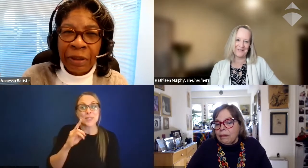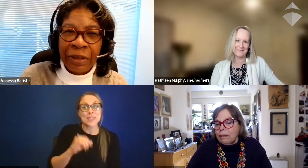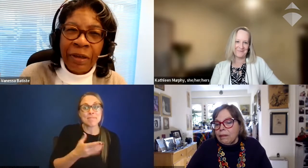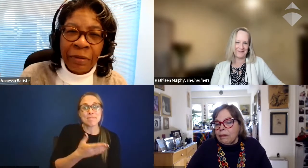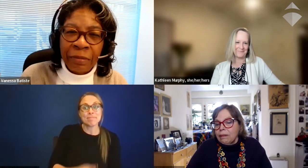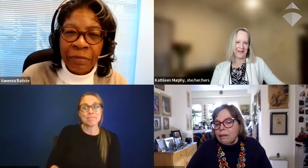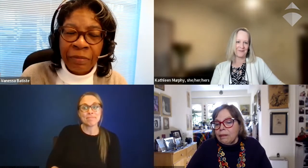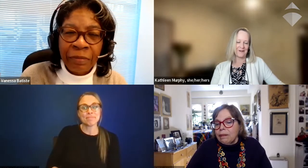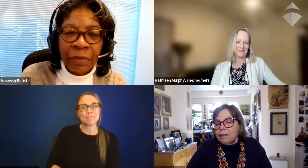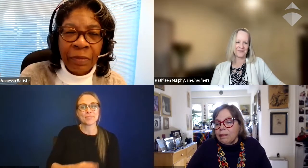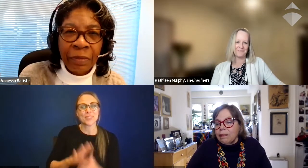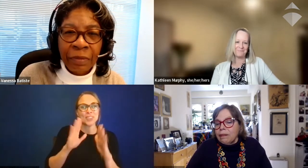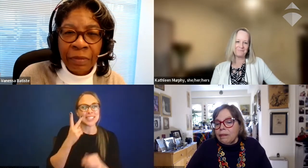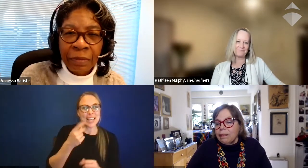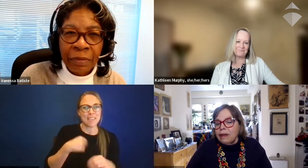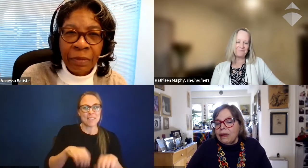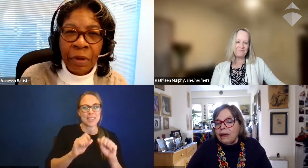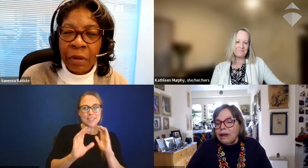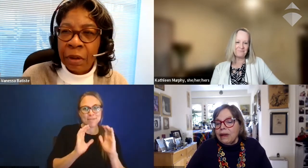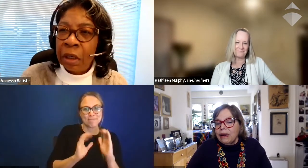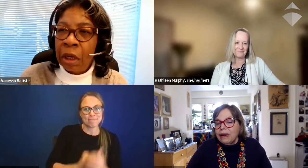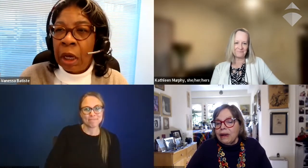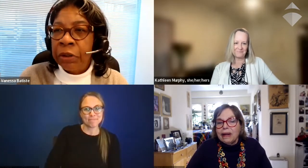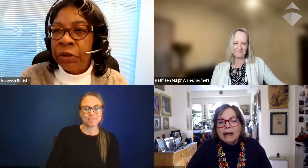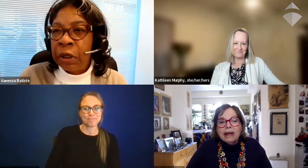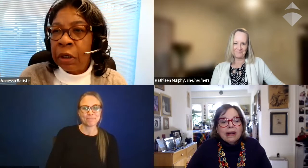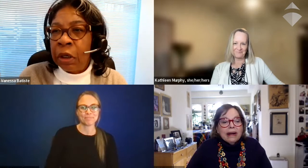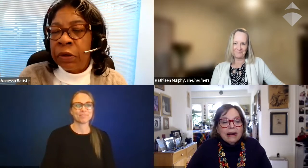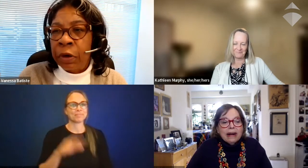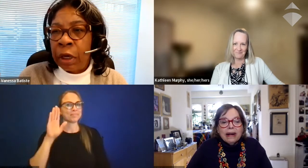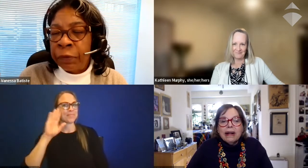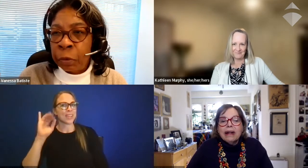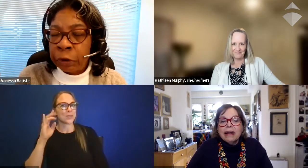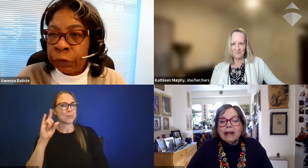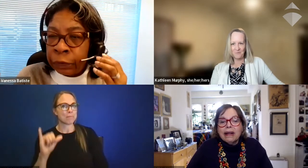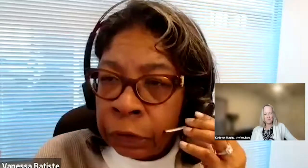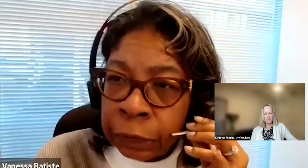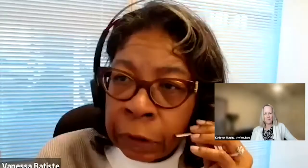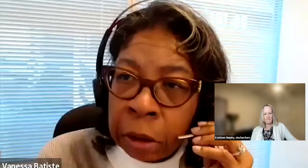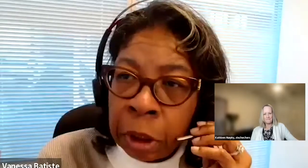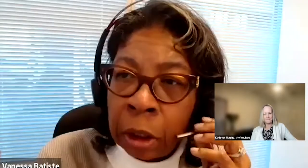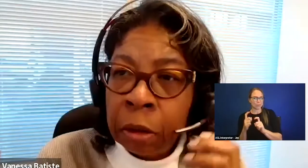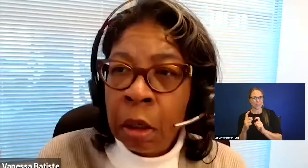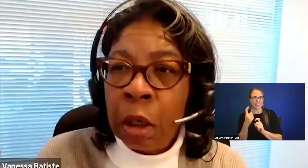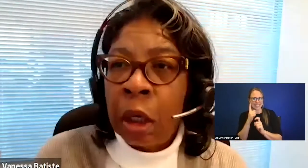It's great to have this conversation. Hi Judy. So I have some questions that just came in